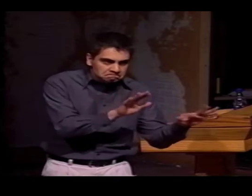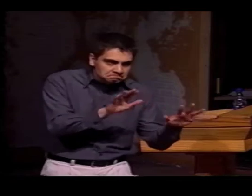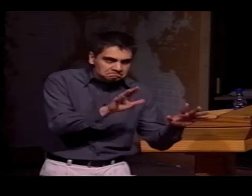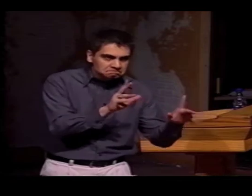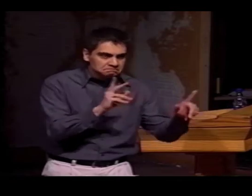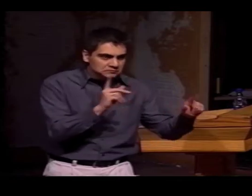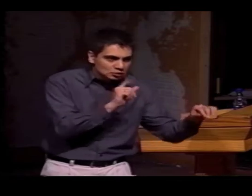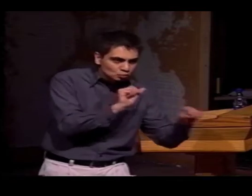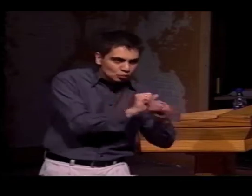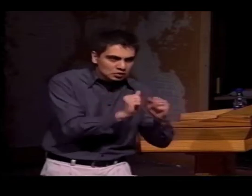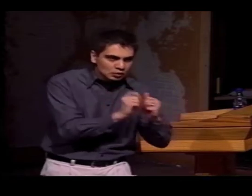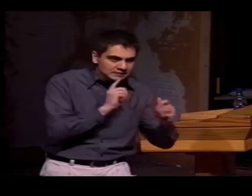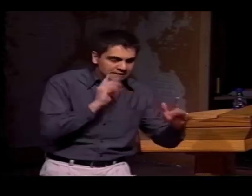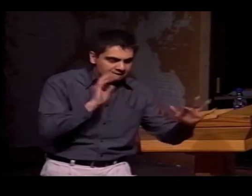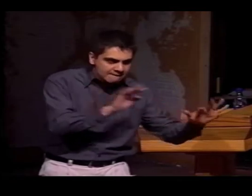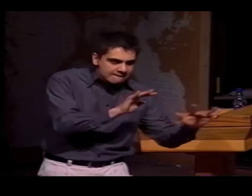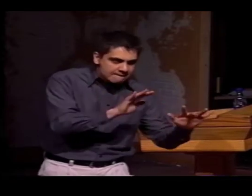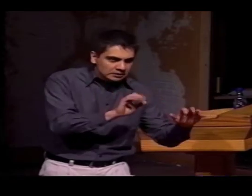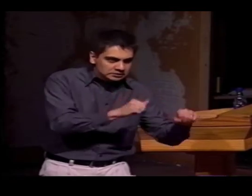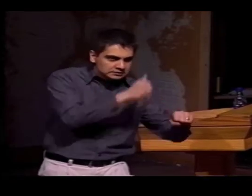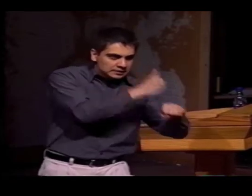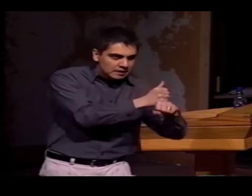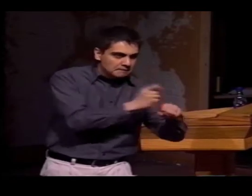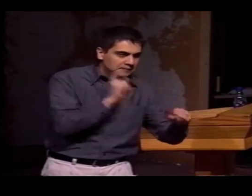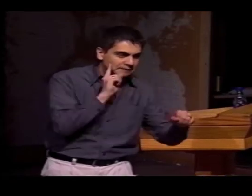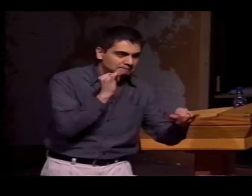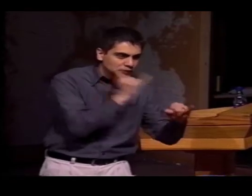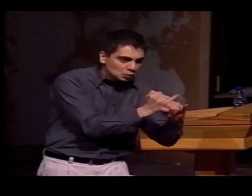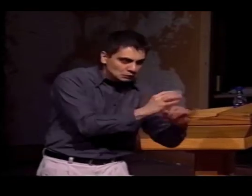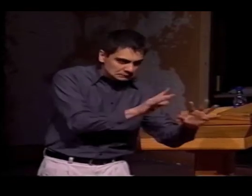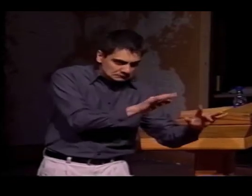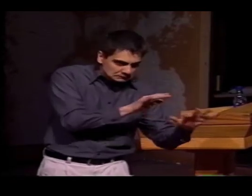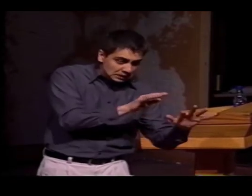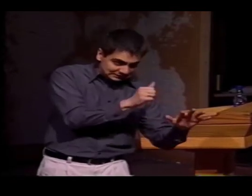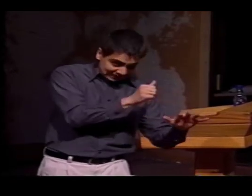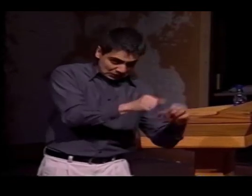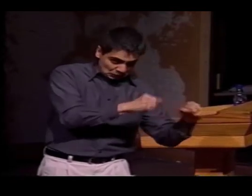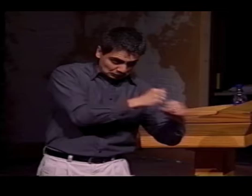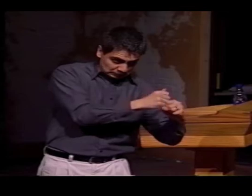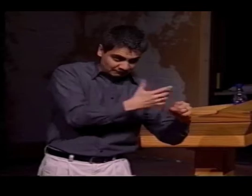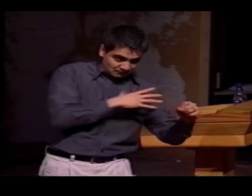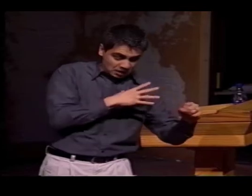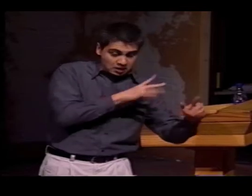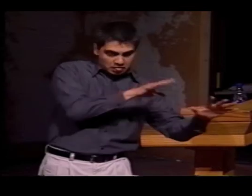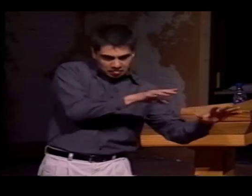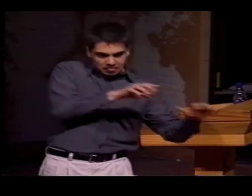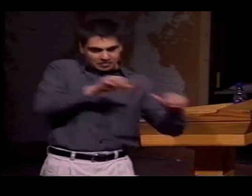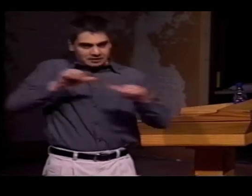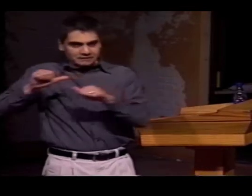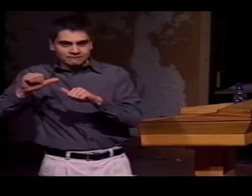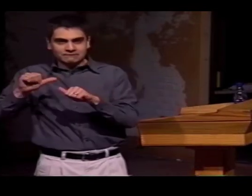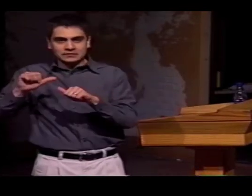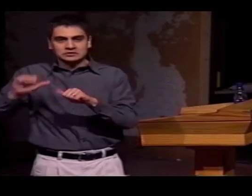HE WAS FROM BRAZIL, AND HE WORKED AT THE SCHOOLS FOR THE DEAF IN BRAZIL